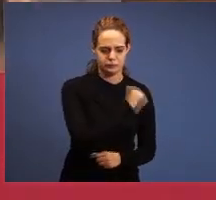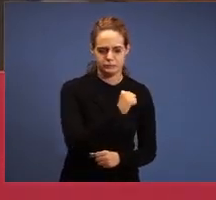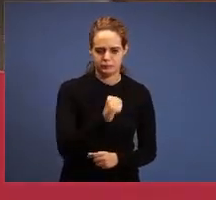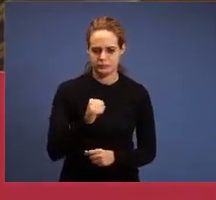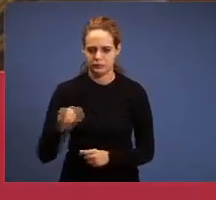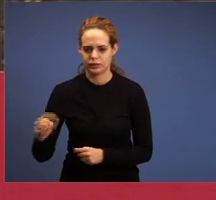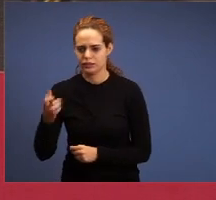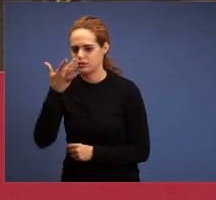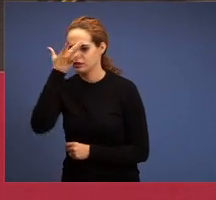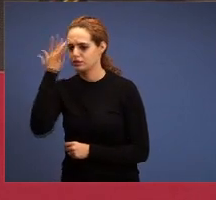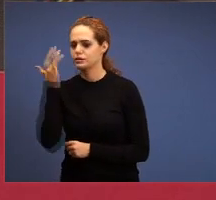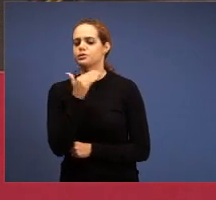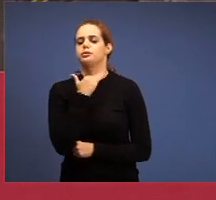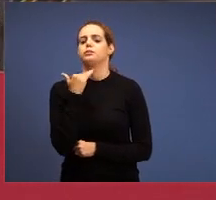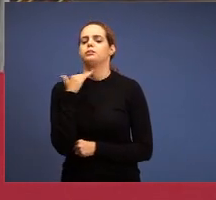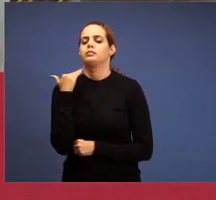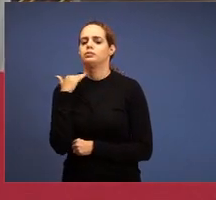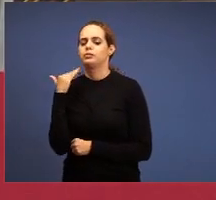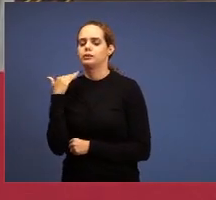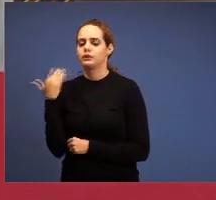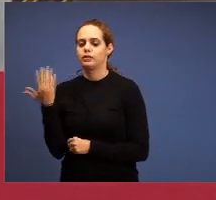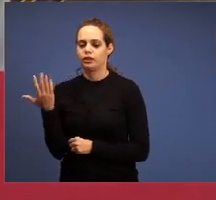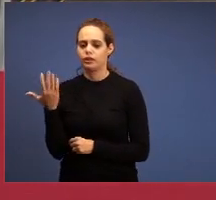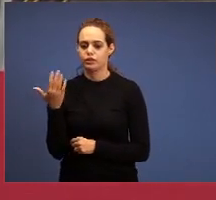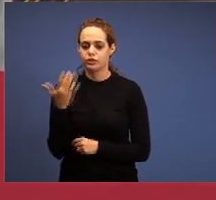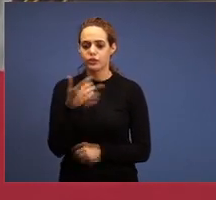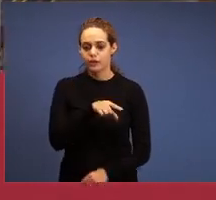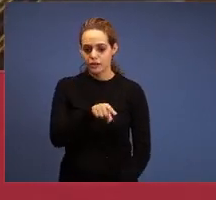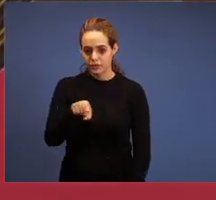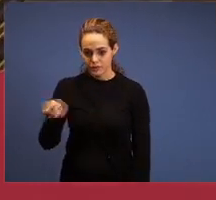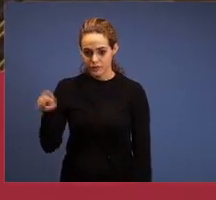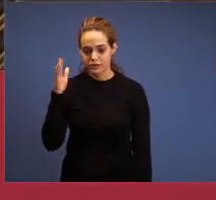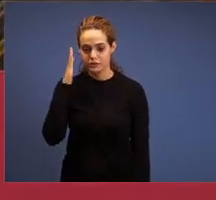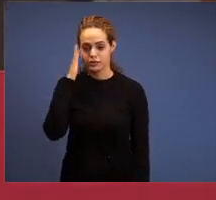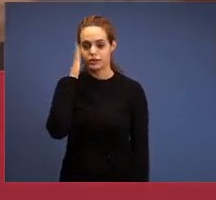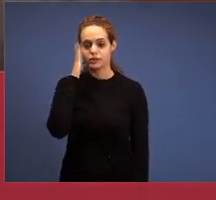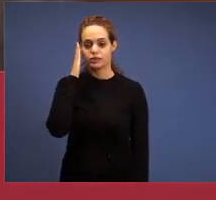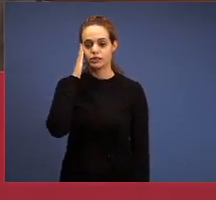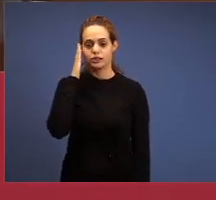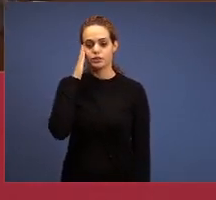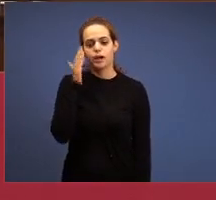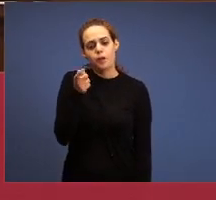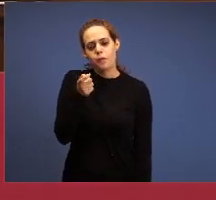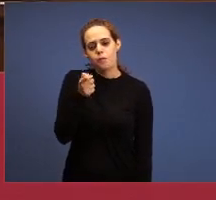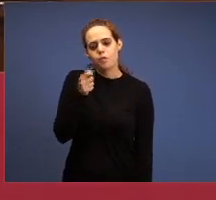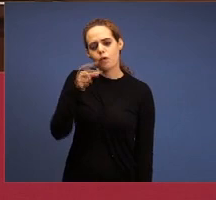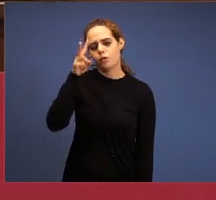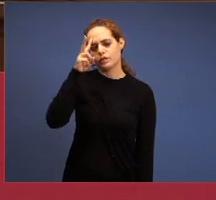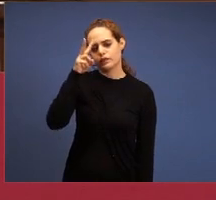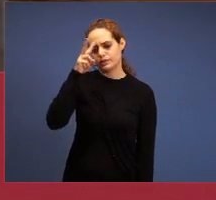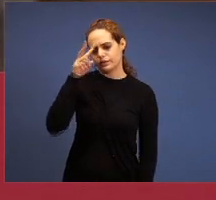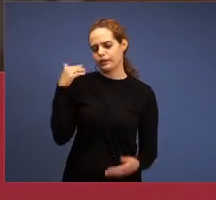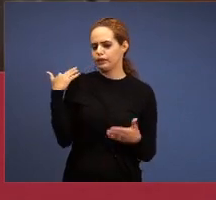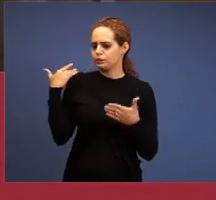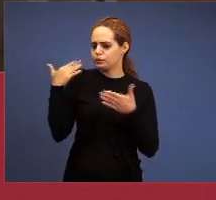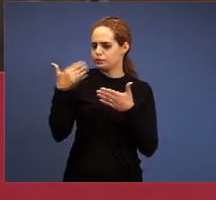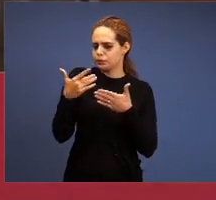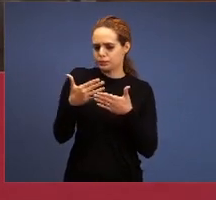Are the brethren understanding? This is a little of history, now look, we are here in the